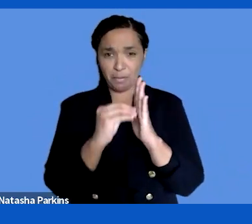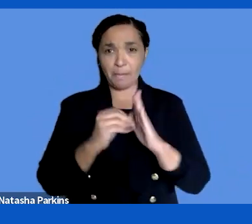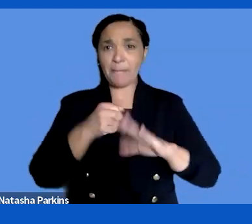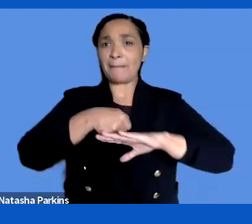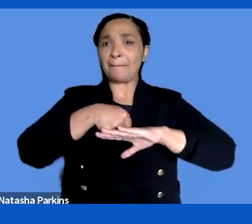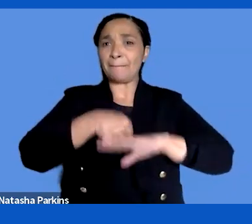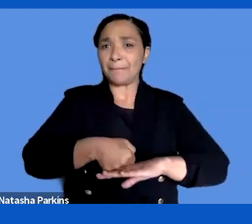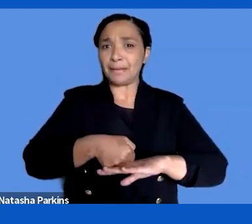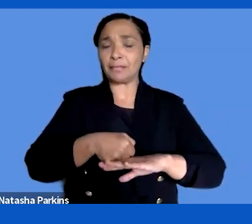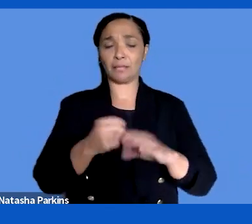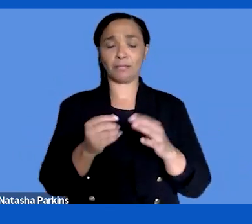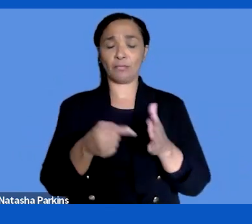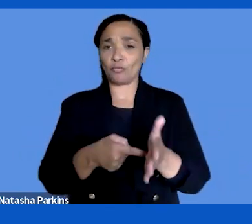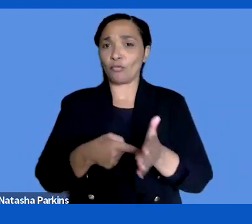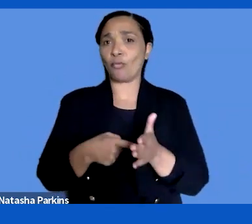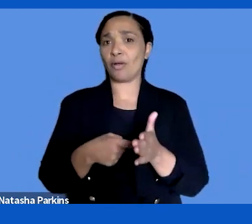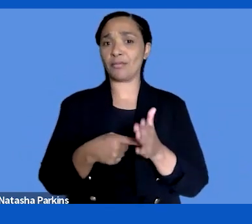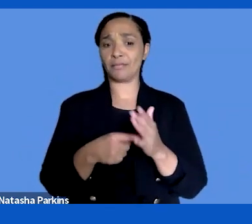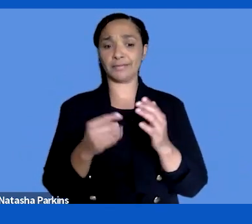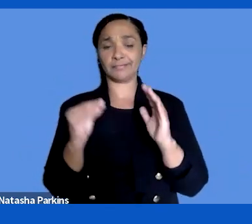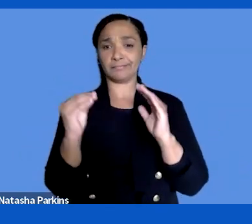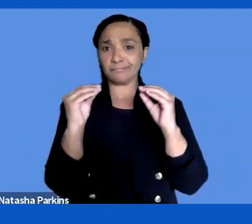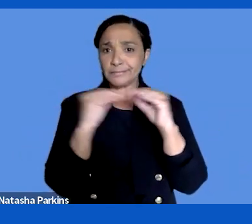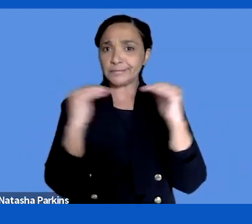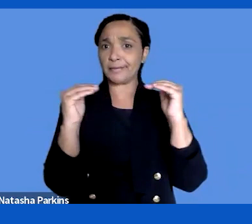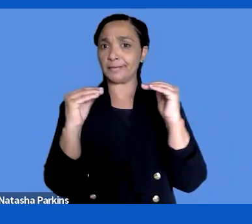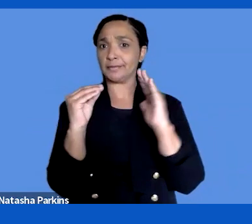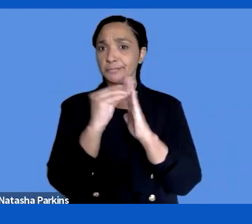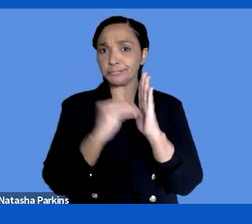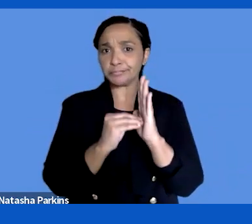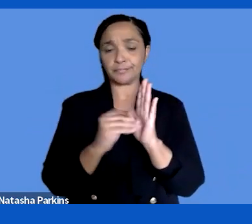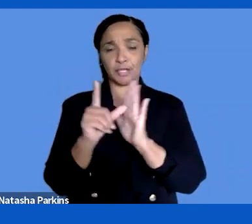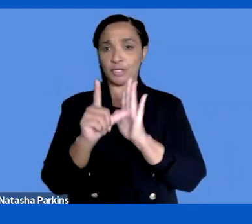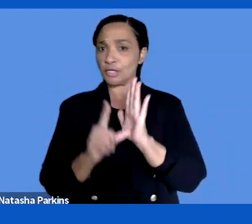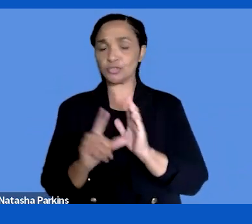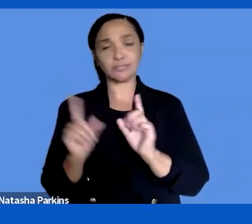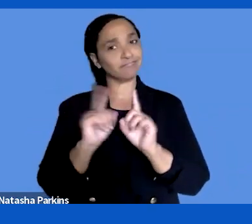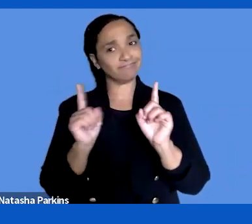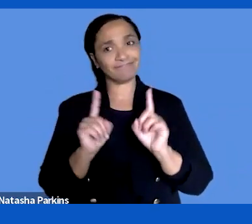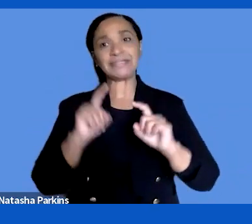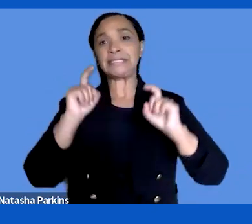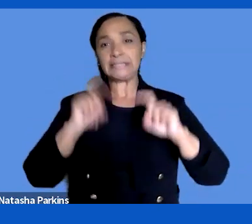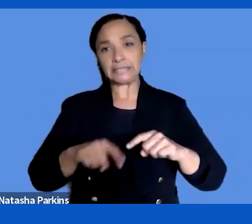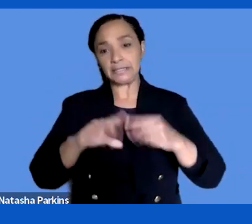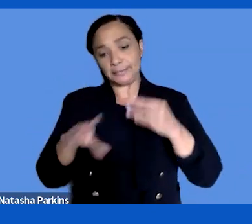will cover everything. There will always be a need for additional measures. But a good start would be